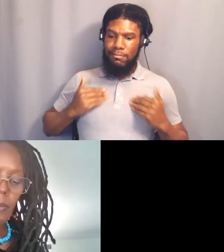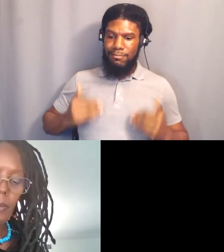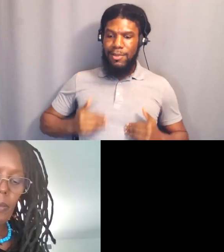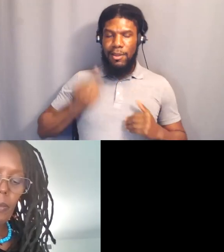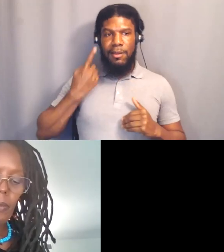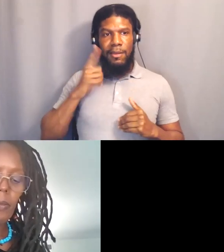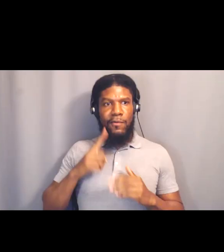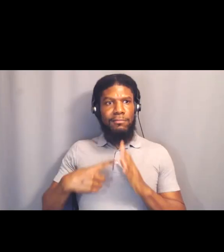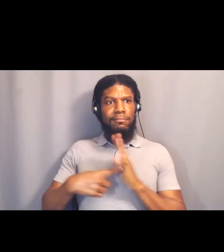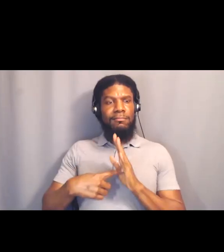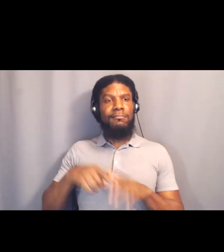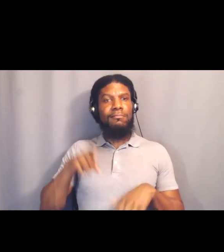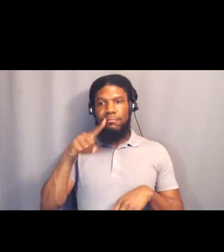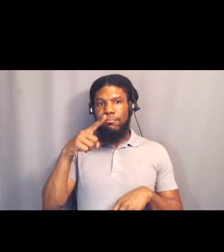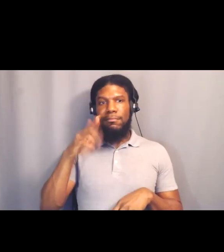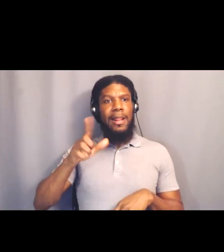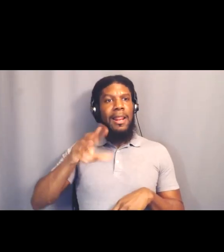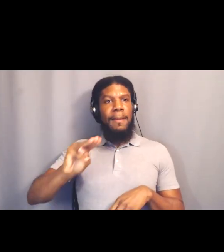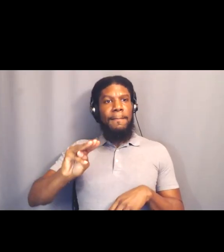people wait for personal invitations.